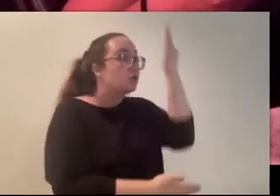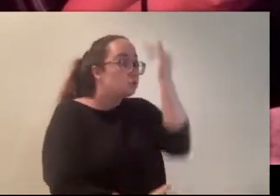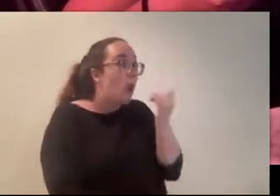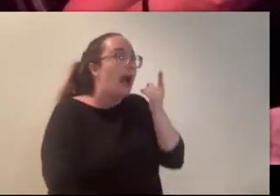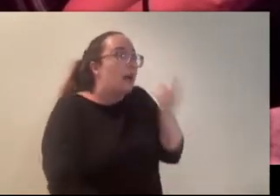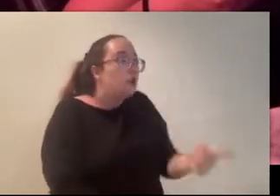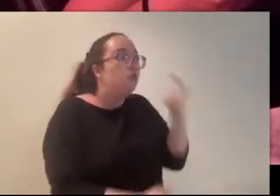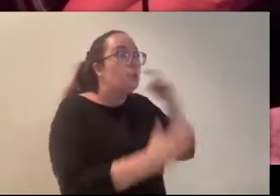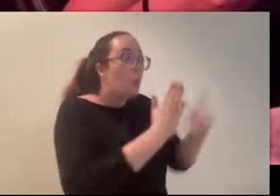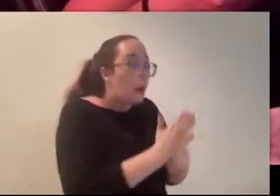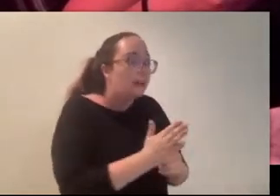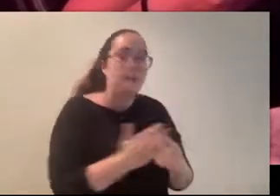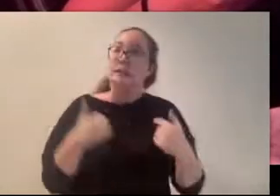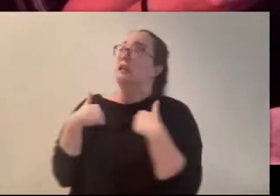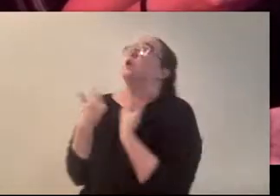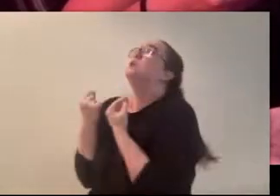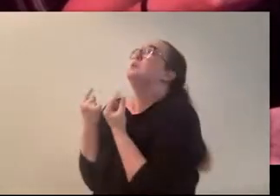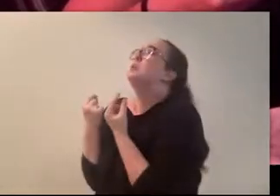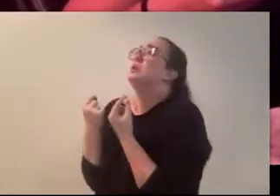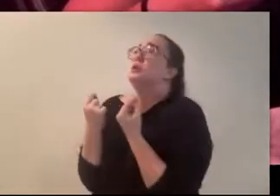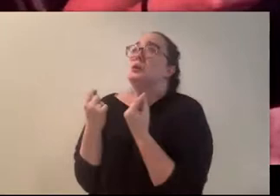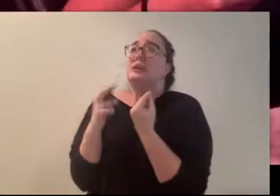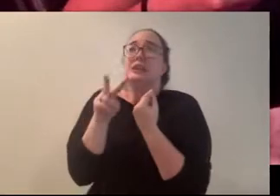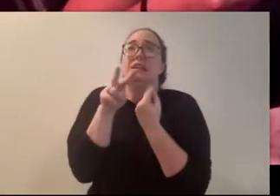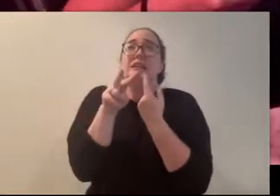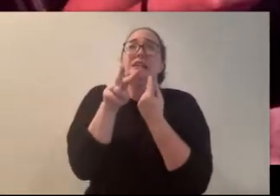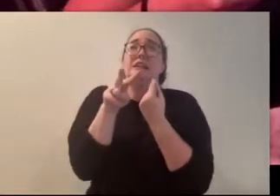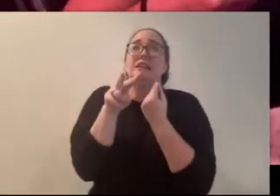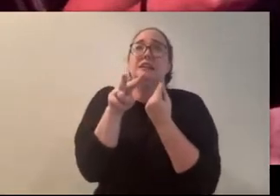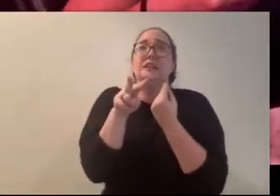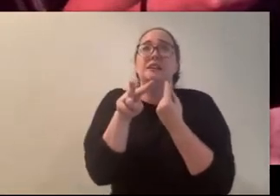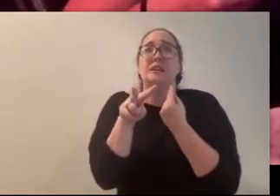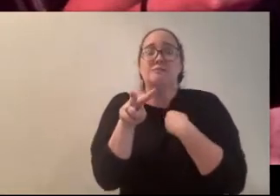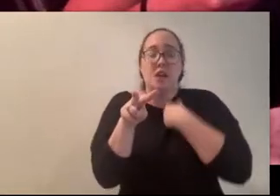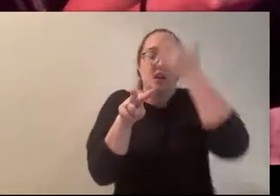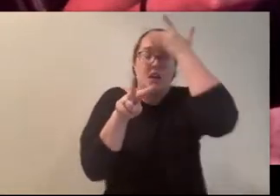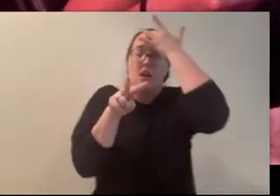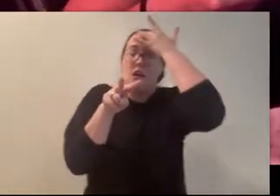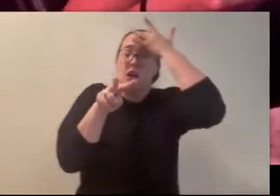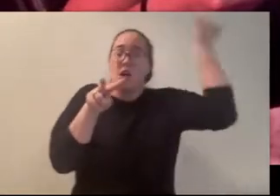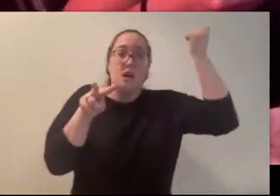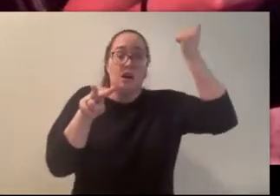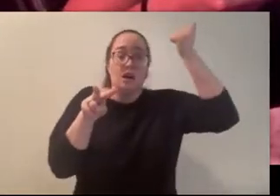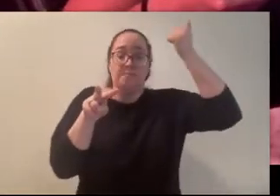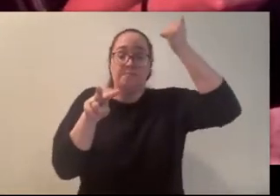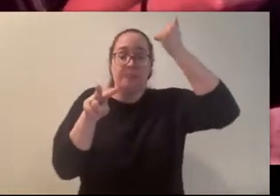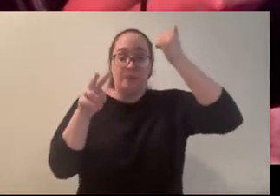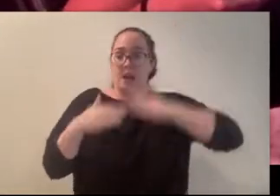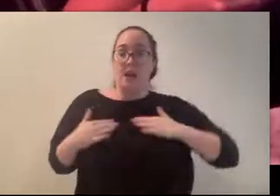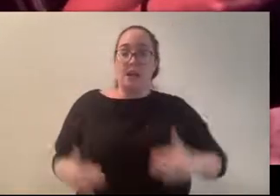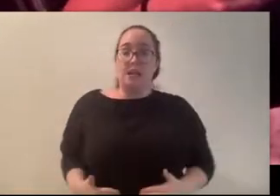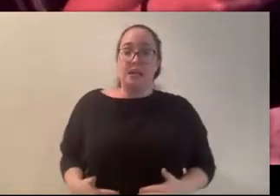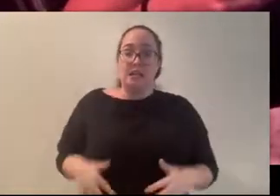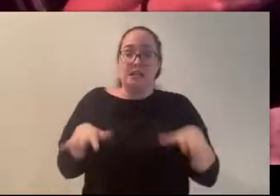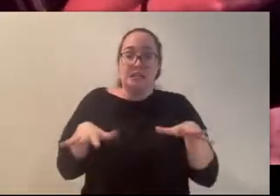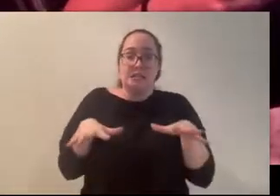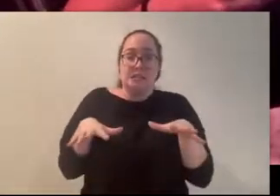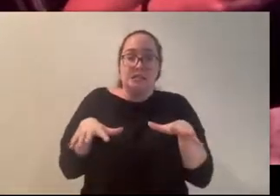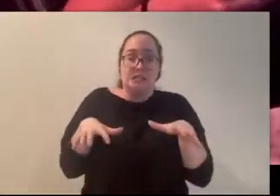“What do I do?” I begged, my mind white and blank. My entire body was screaming to run,